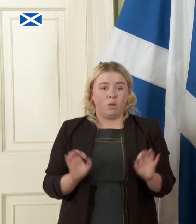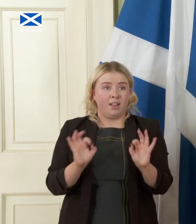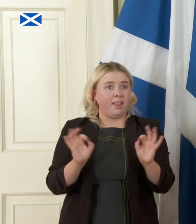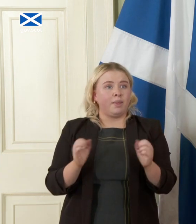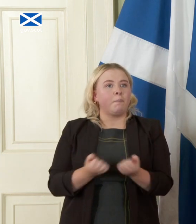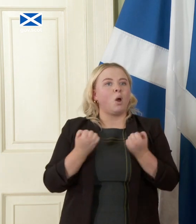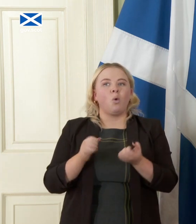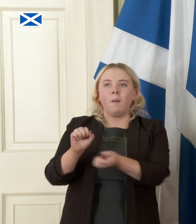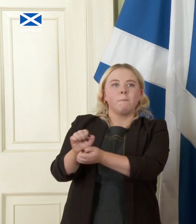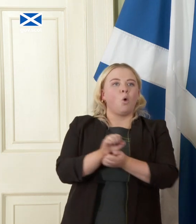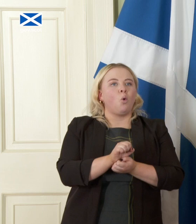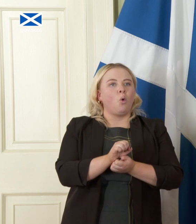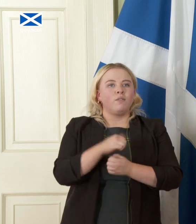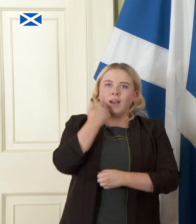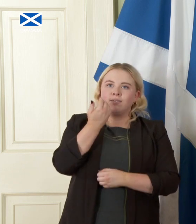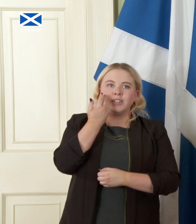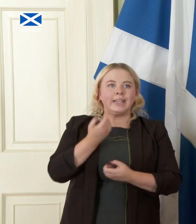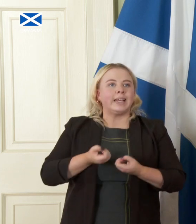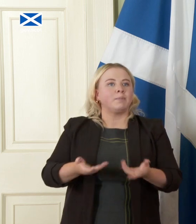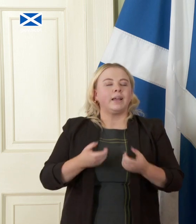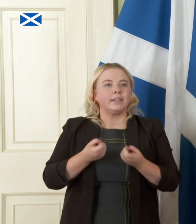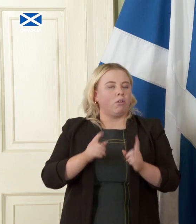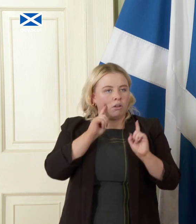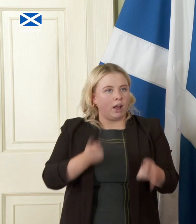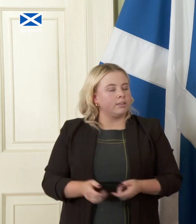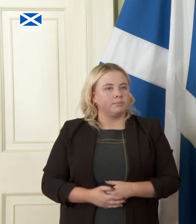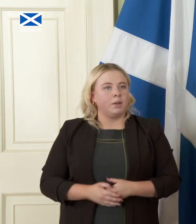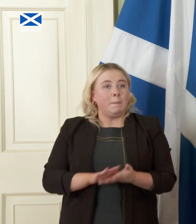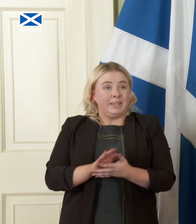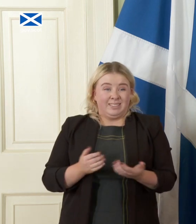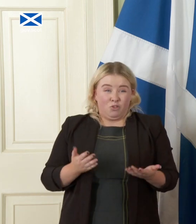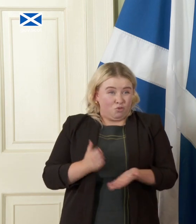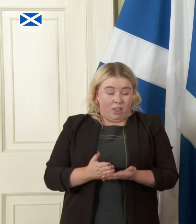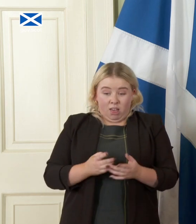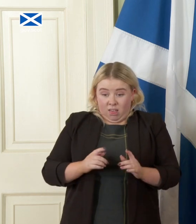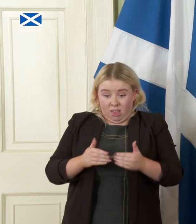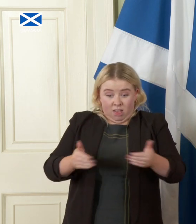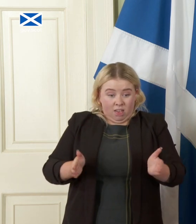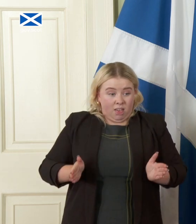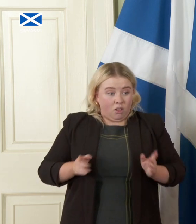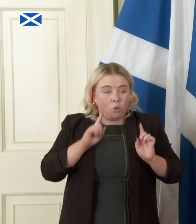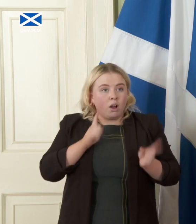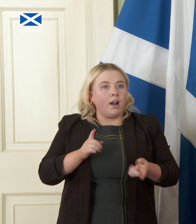day-to-day expenditure so our hands are tied we have to fund pay deals from within the fixed and